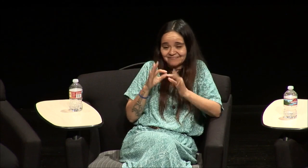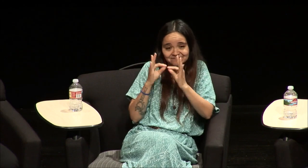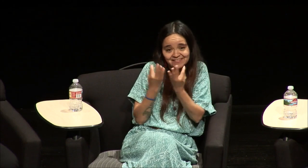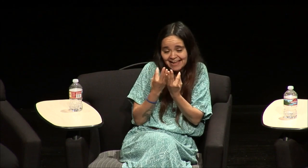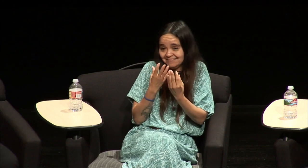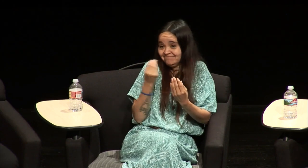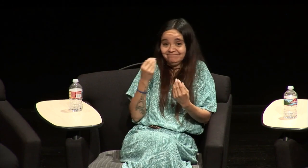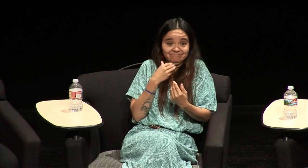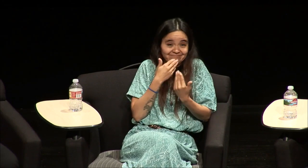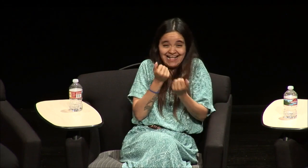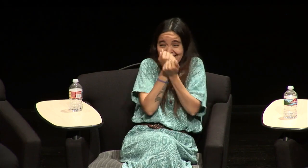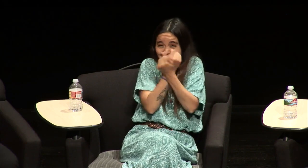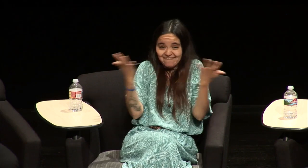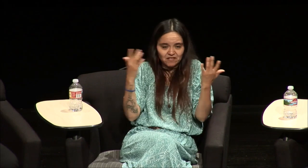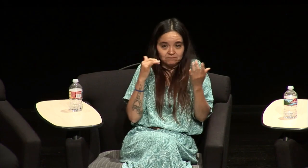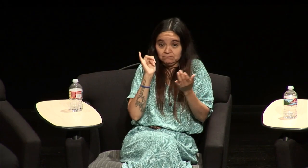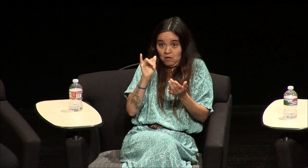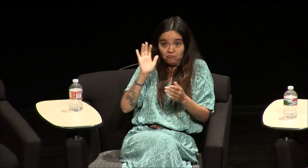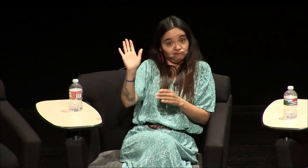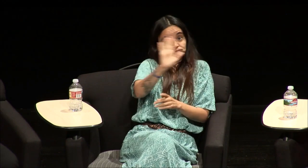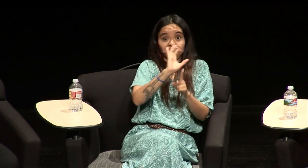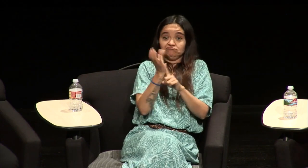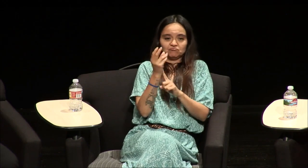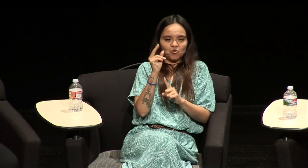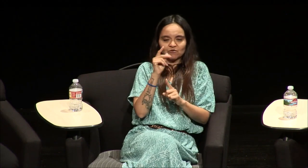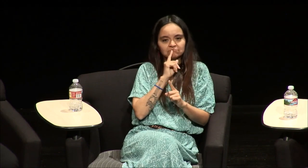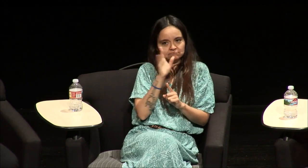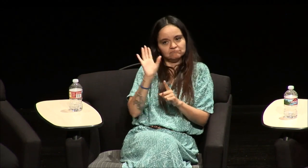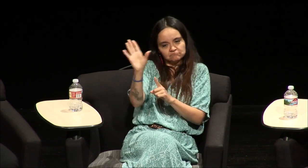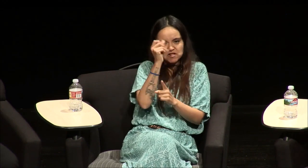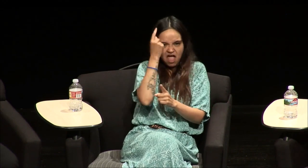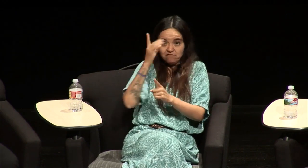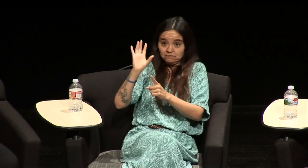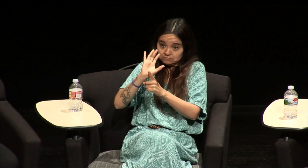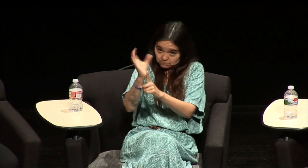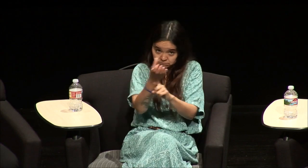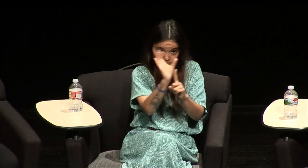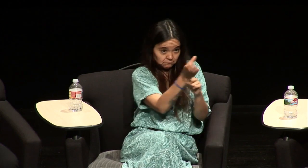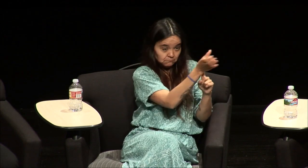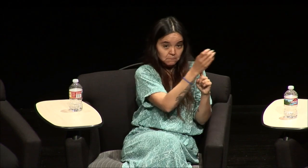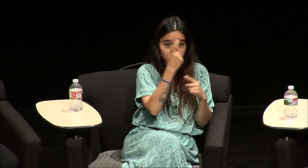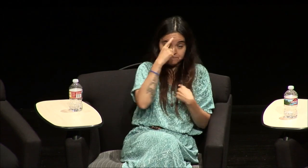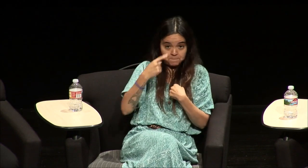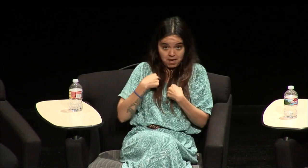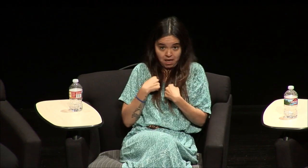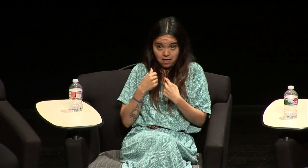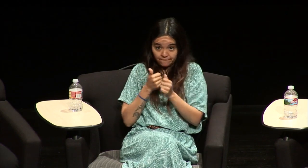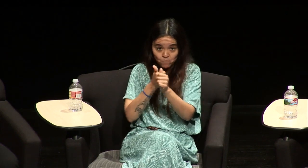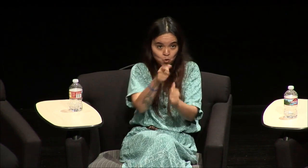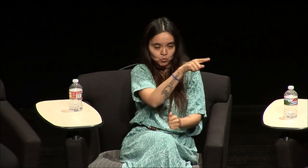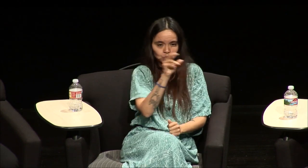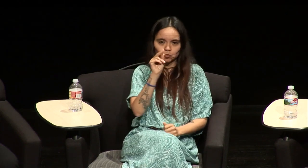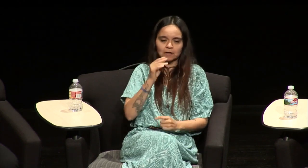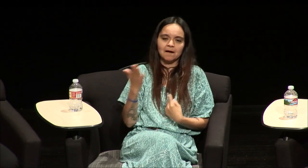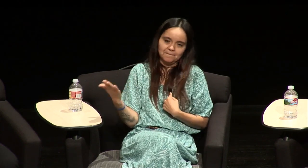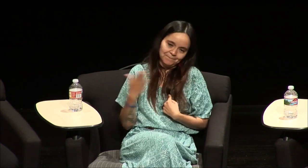opportunities for my sister for my family and for everything and I understand their cultures and I respect their cultures and for me I don't have